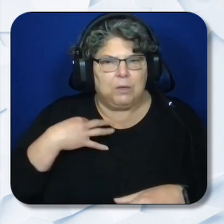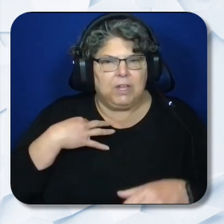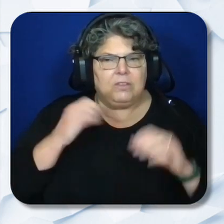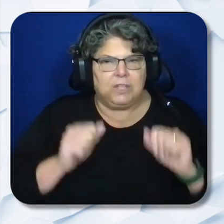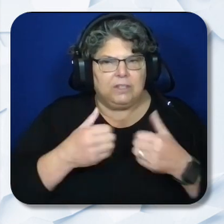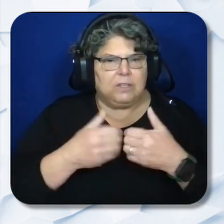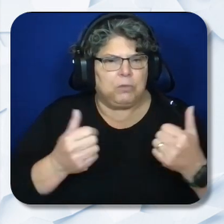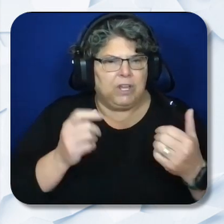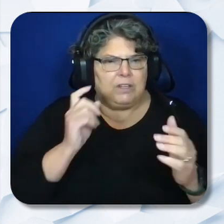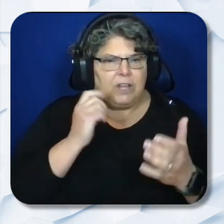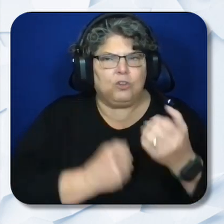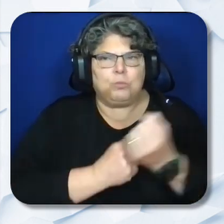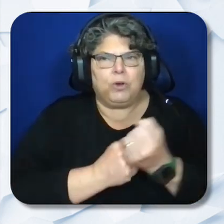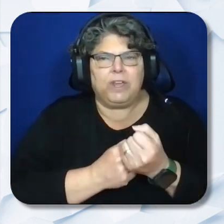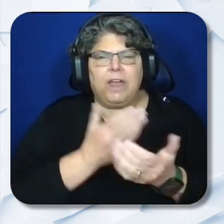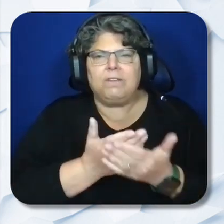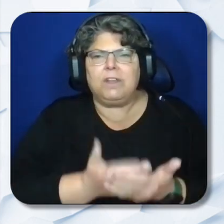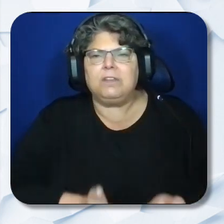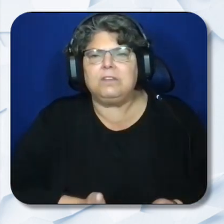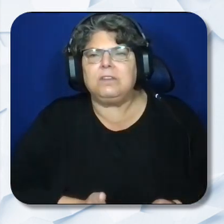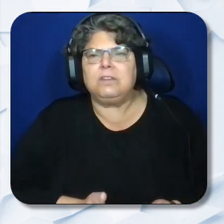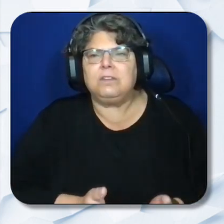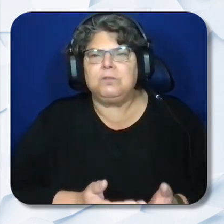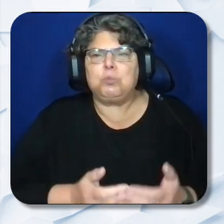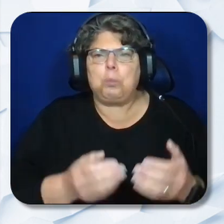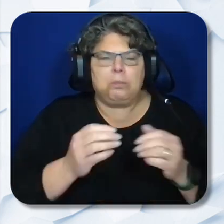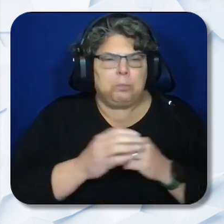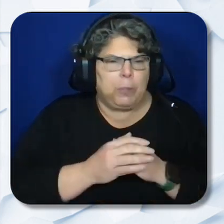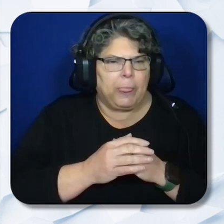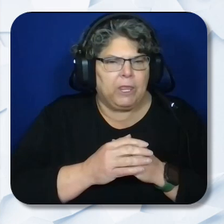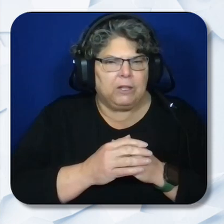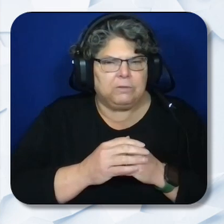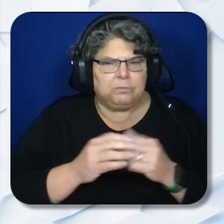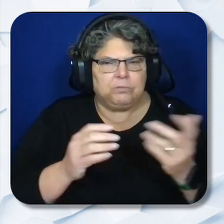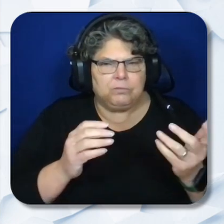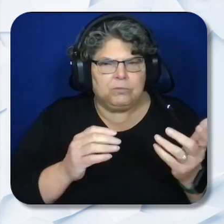points will be awarded, based on completeness and responsiveness of the application to each